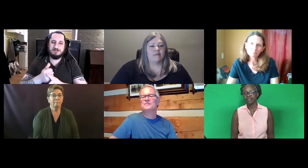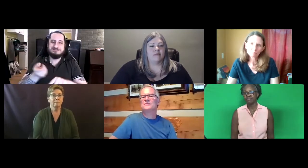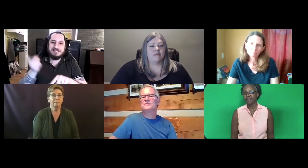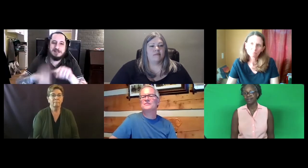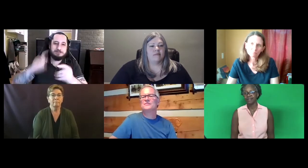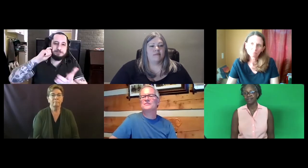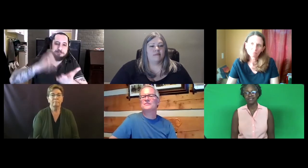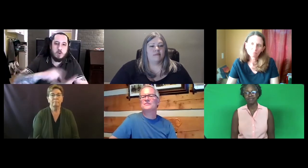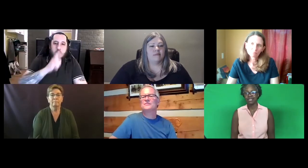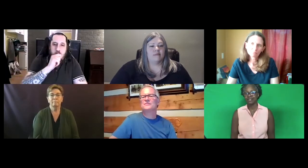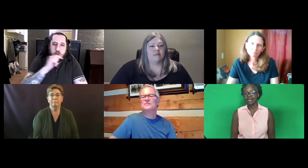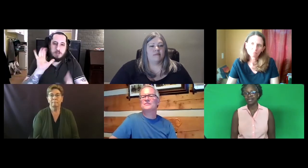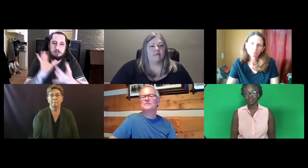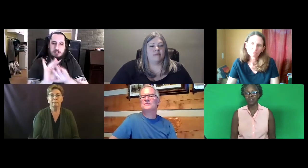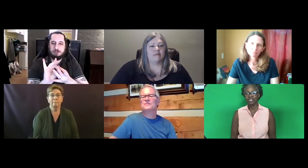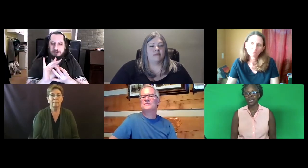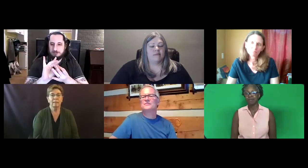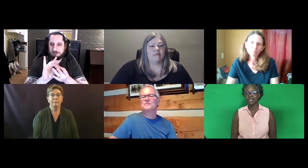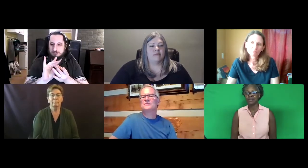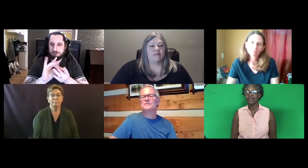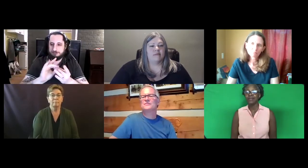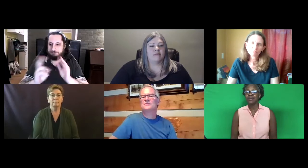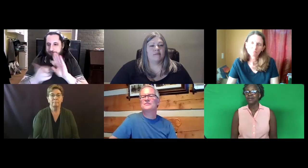Data is something that's analyzed all the time. And it's anonymous.